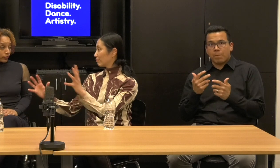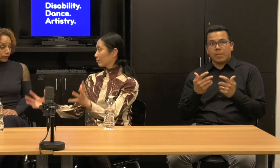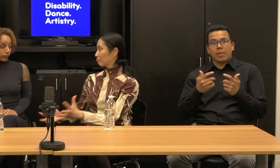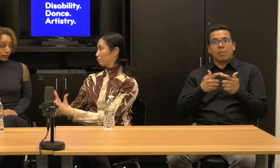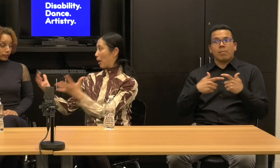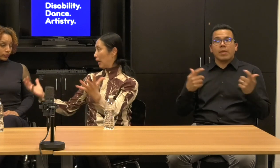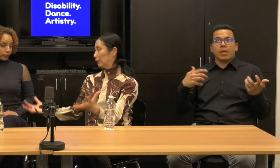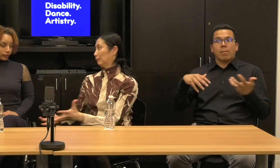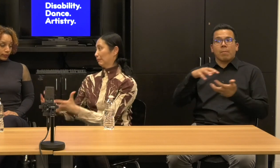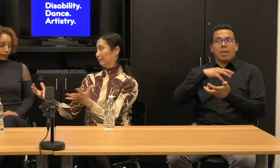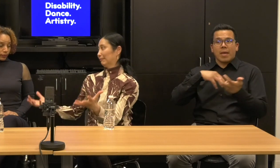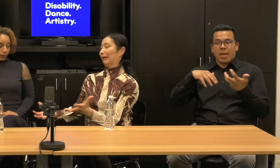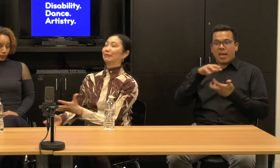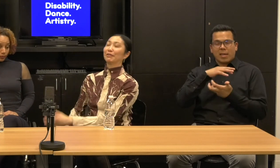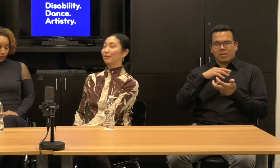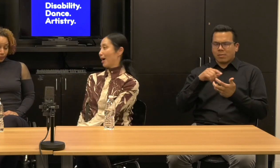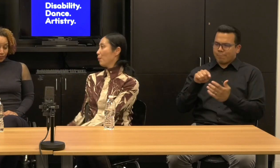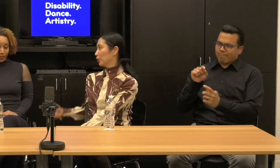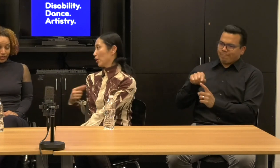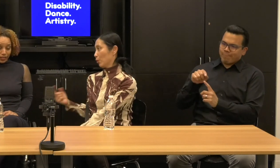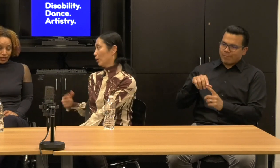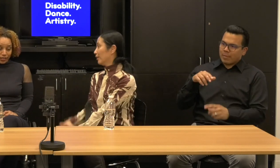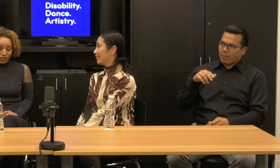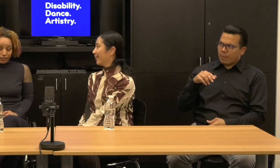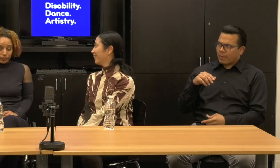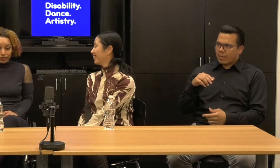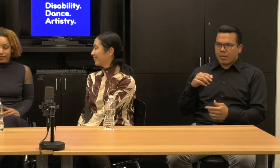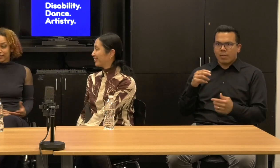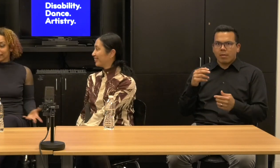Huge. Kevin: Everyone wants to know what's the best I want to know.